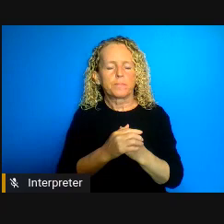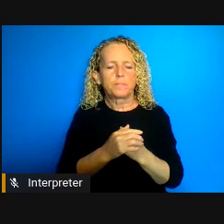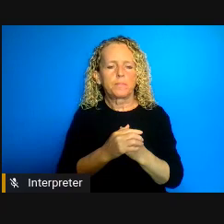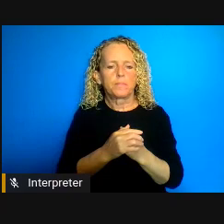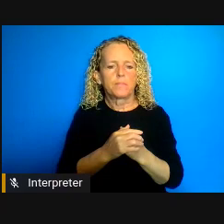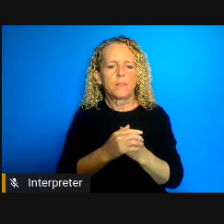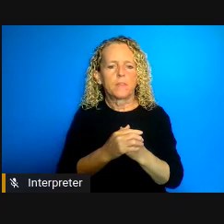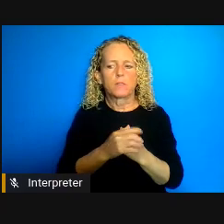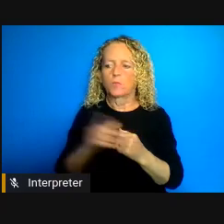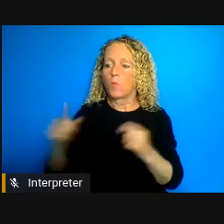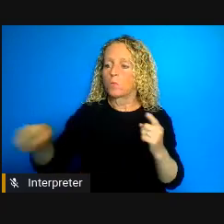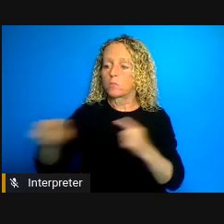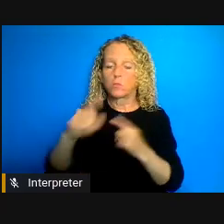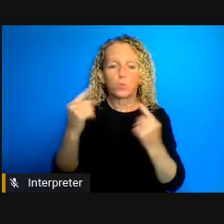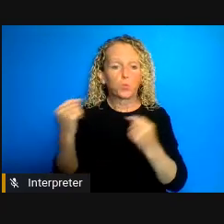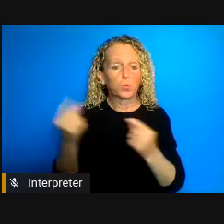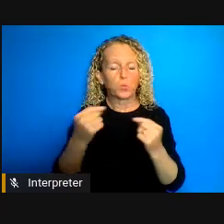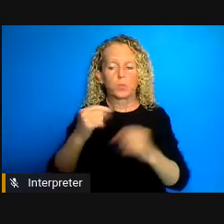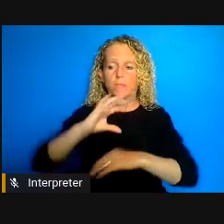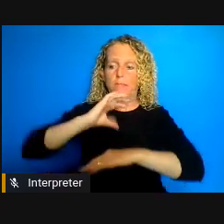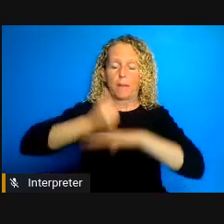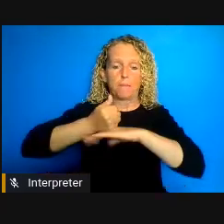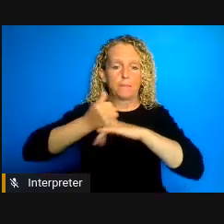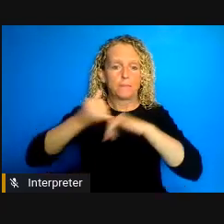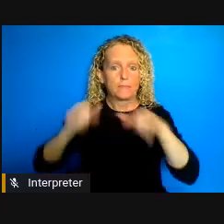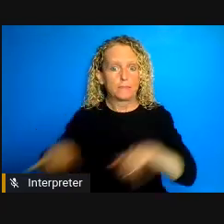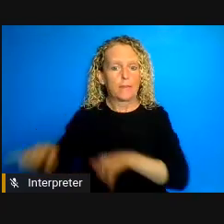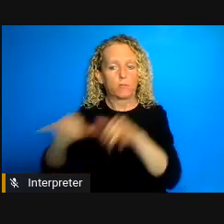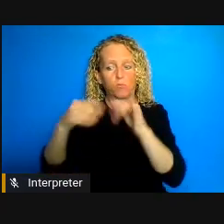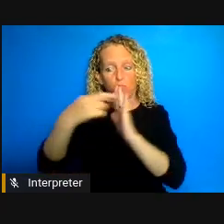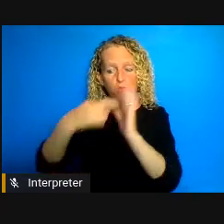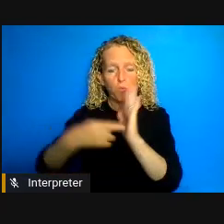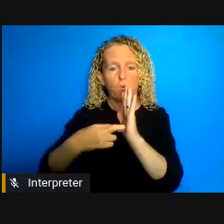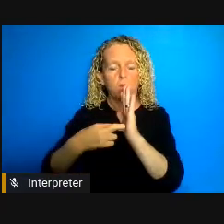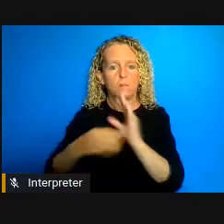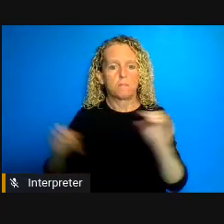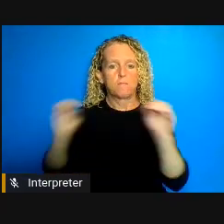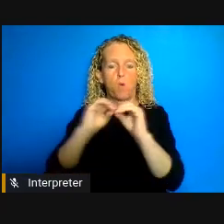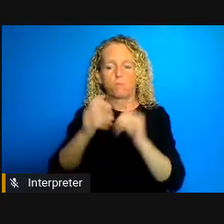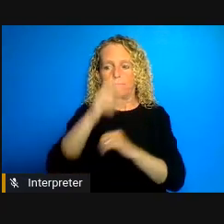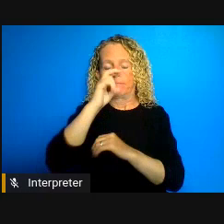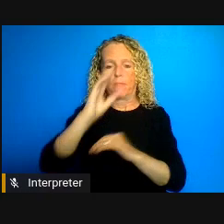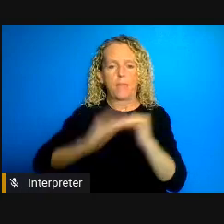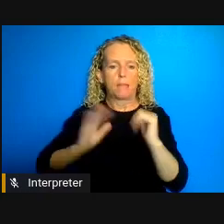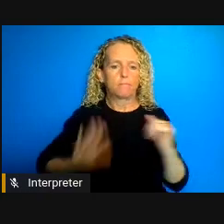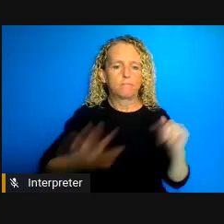we're seeing any other community within Canada so communities are self isolating